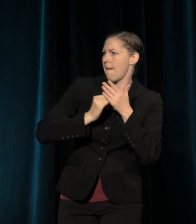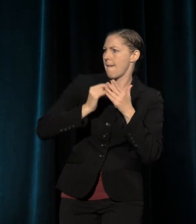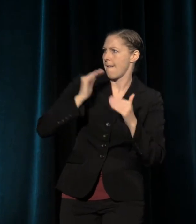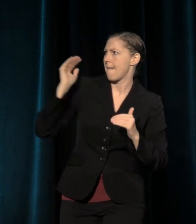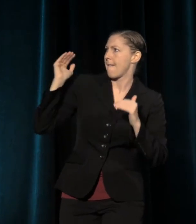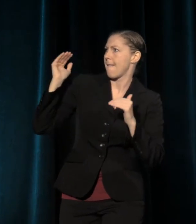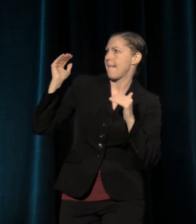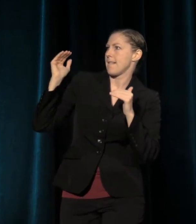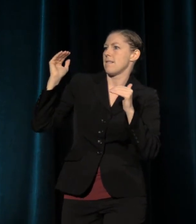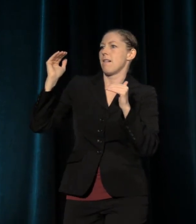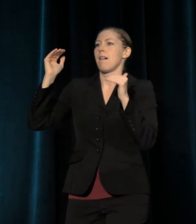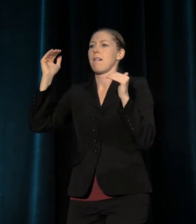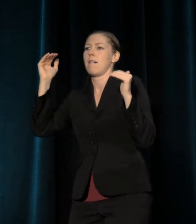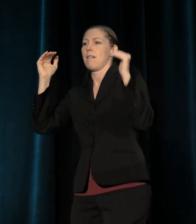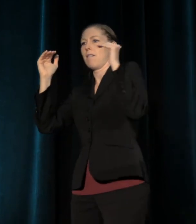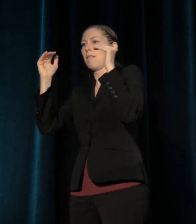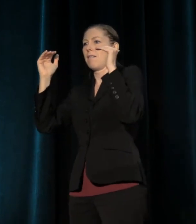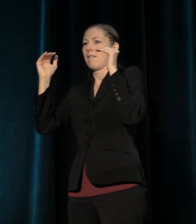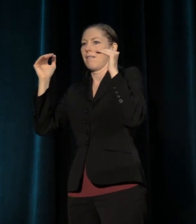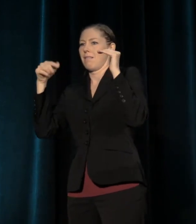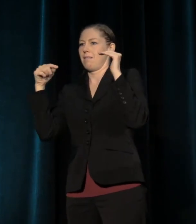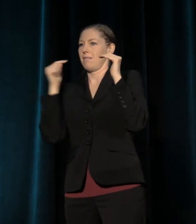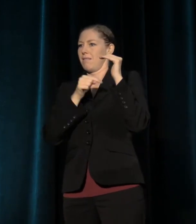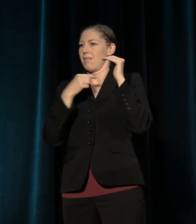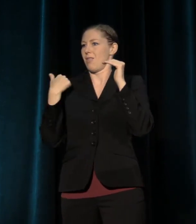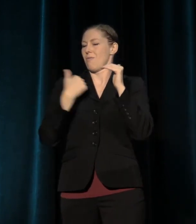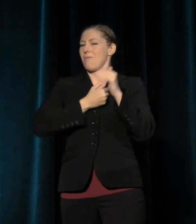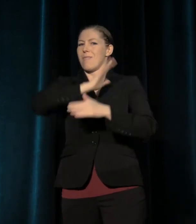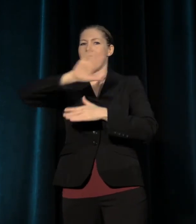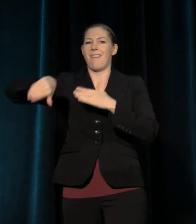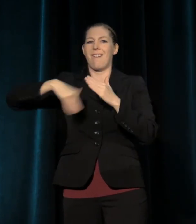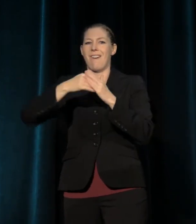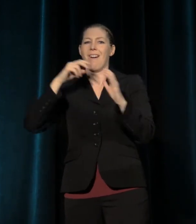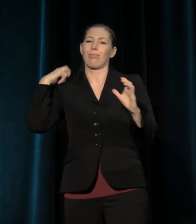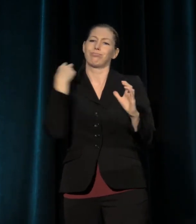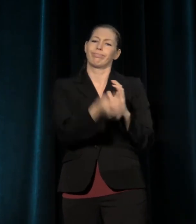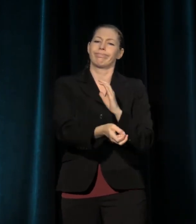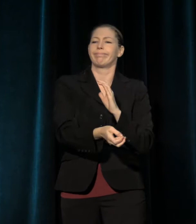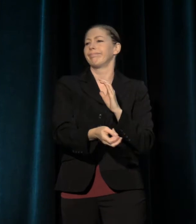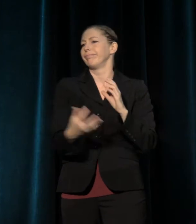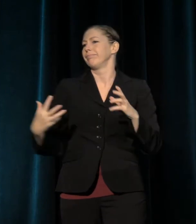But I fear that what we did was exactly what we so often do in this field.